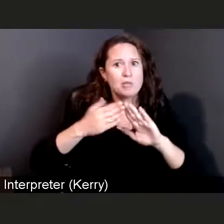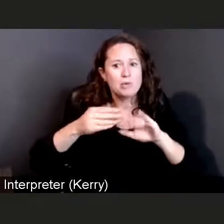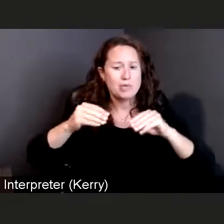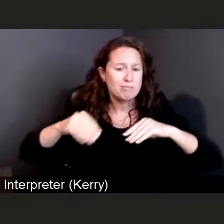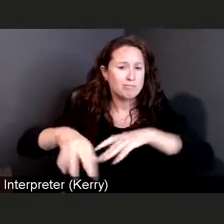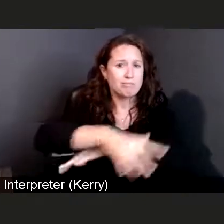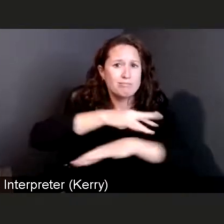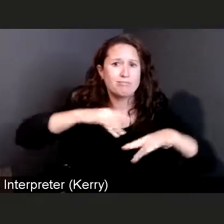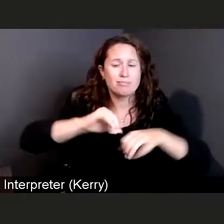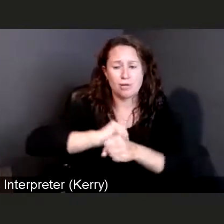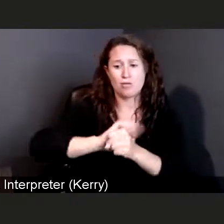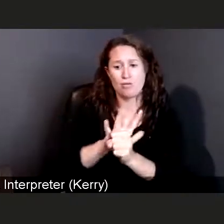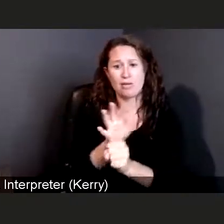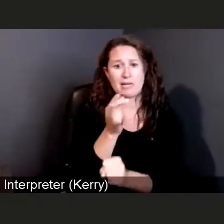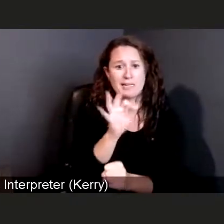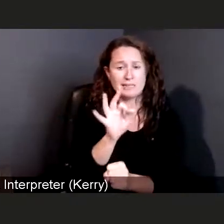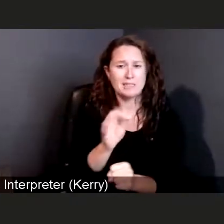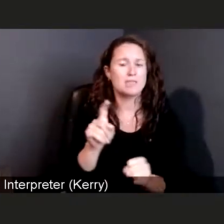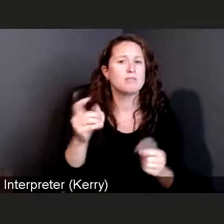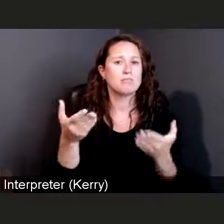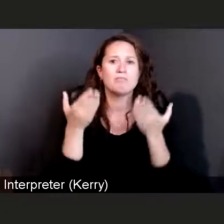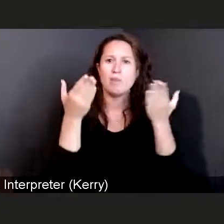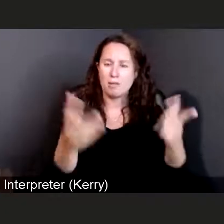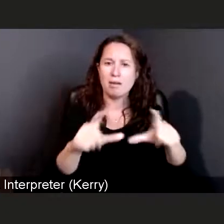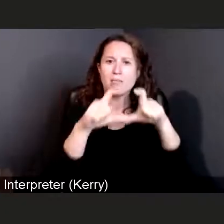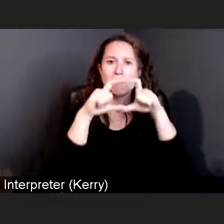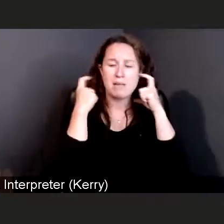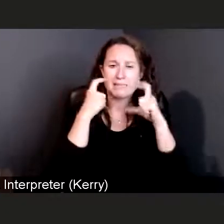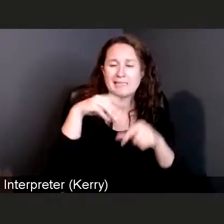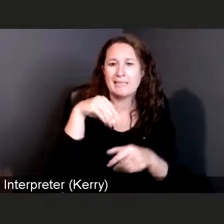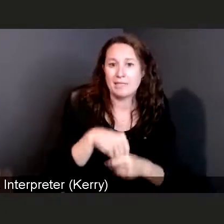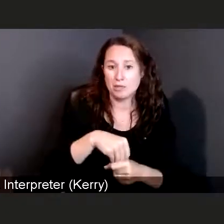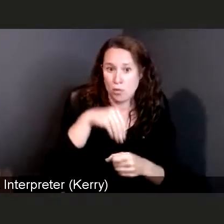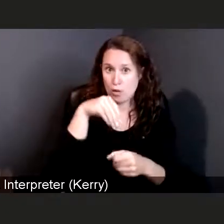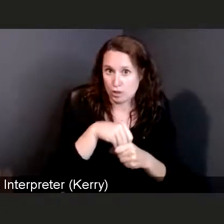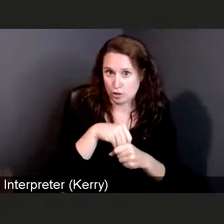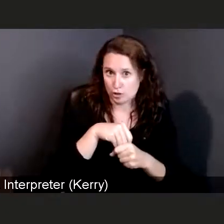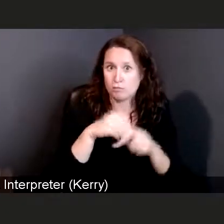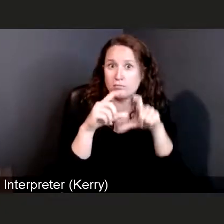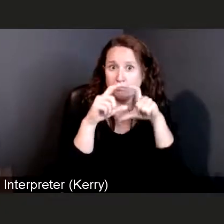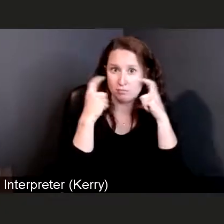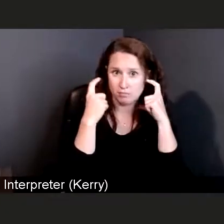should wear a mask while they are indoors. It is important to know,